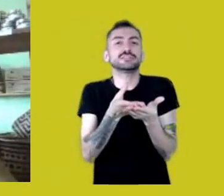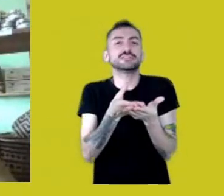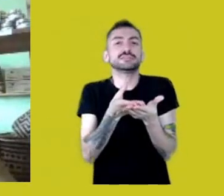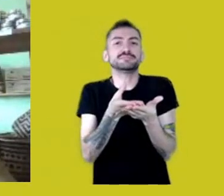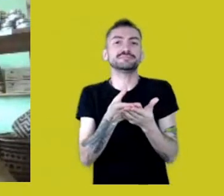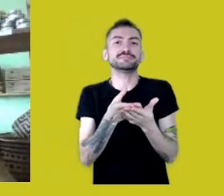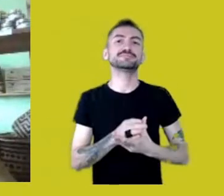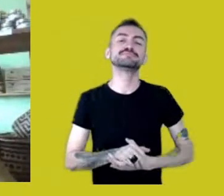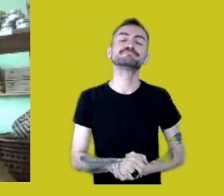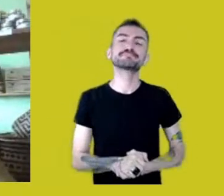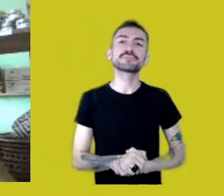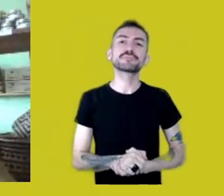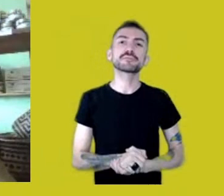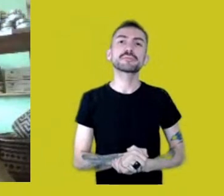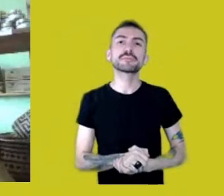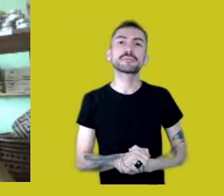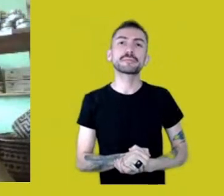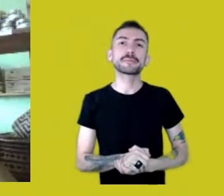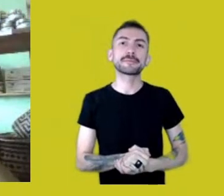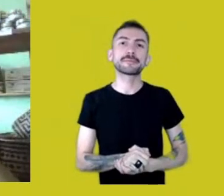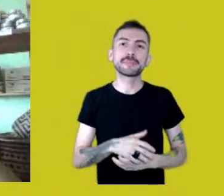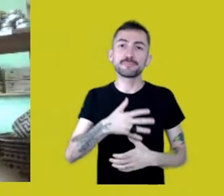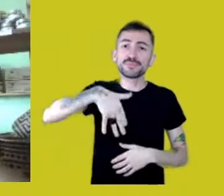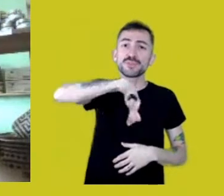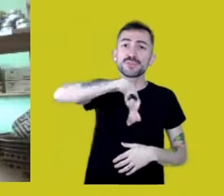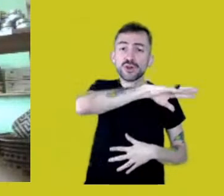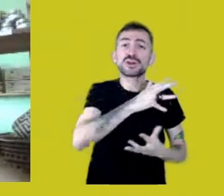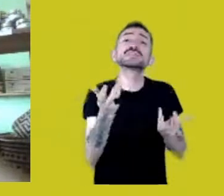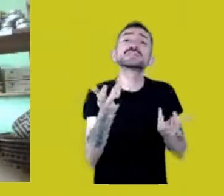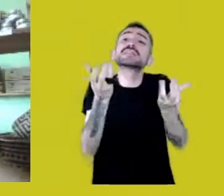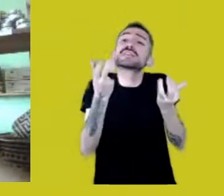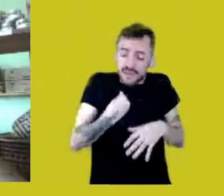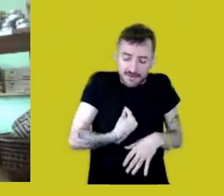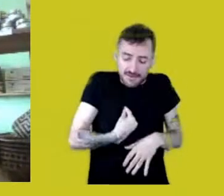We want to be able to live our lives,